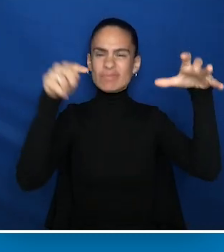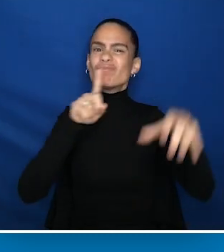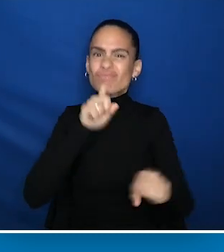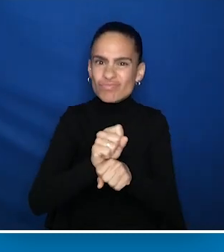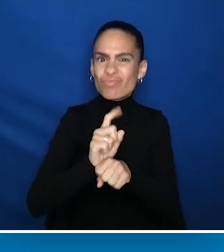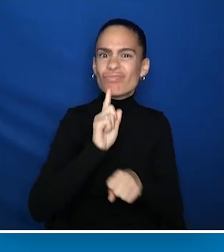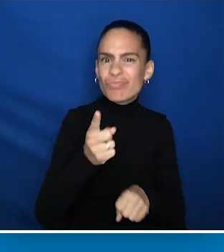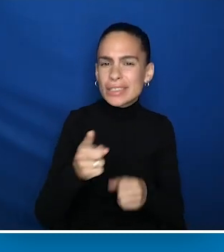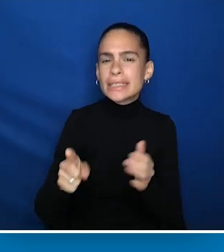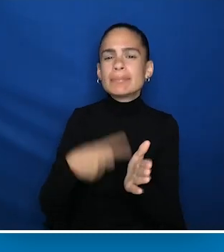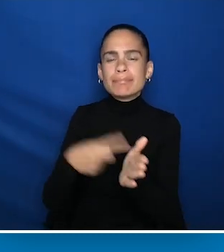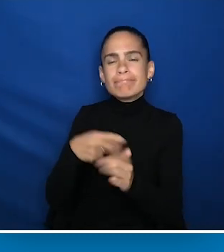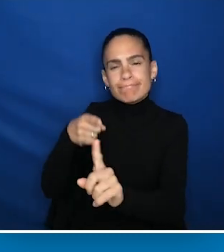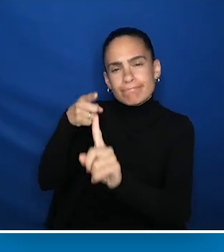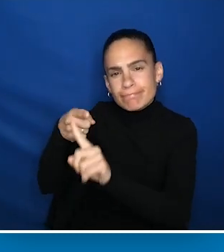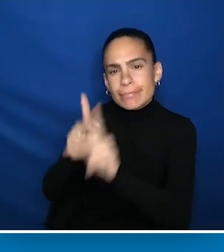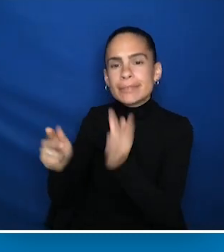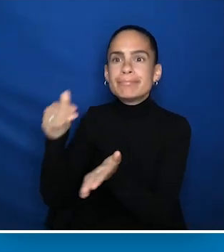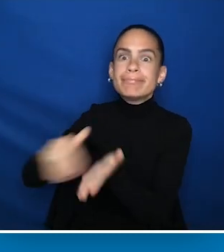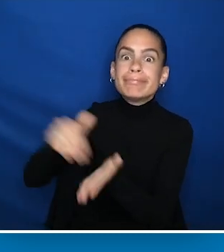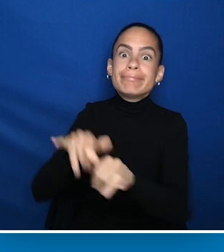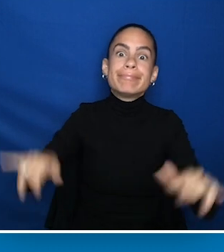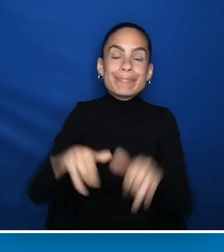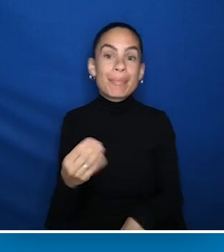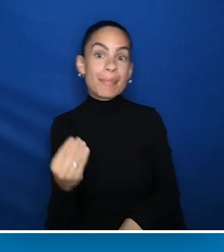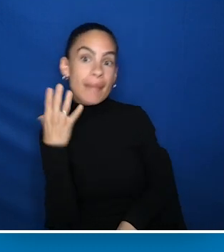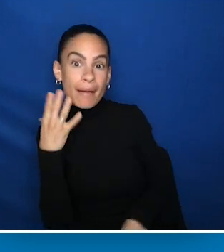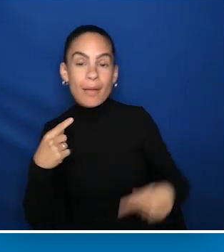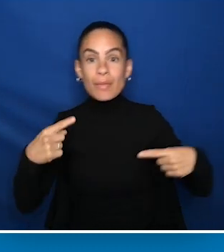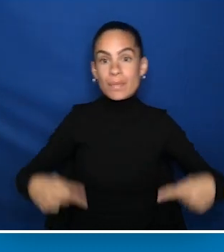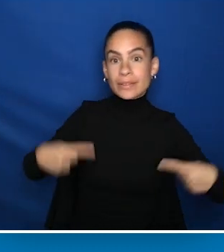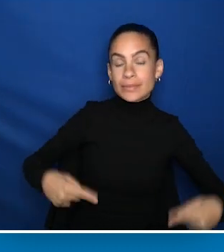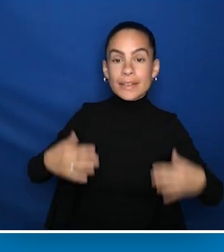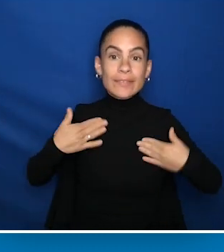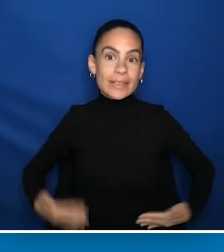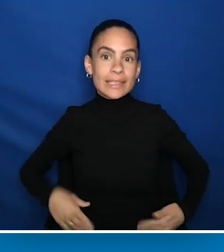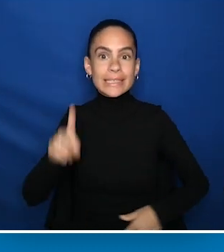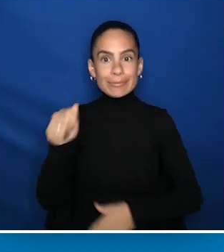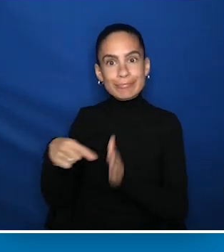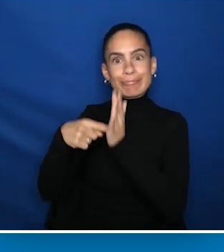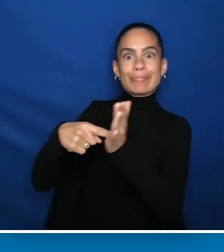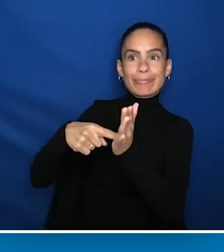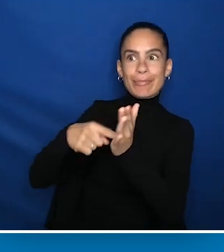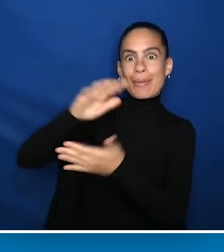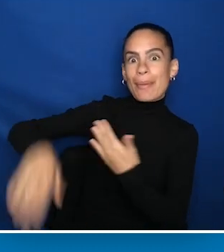and sometimes certain disabled voices, often white, physically disabled, wheelchair users are the voices included